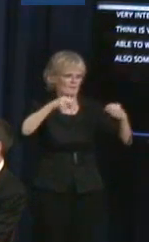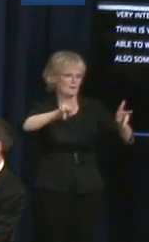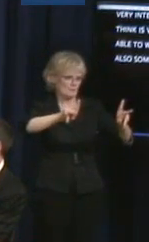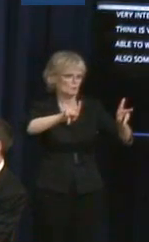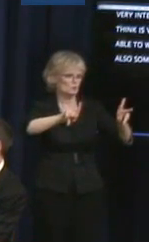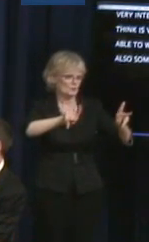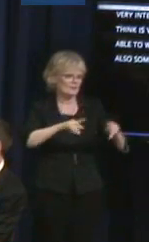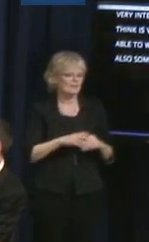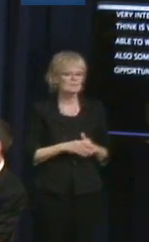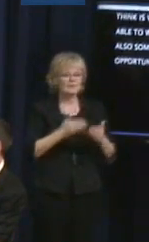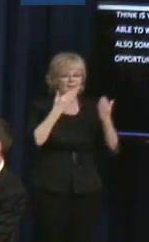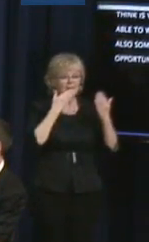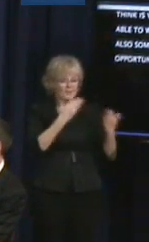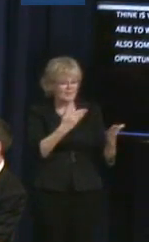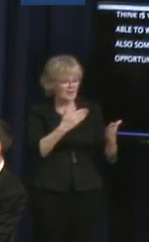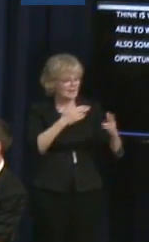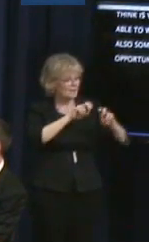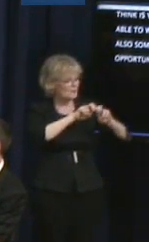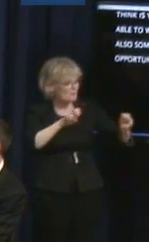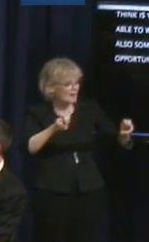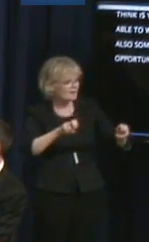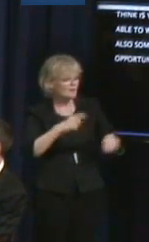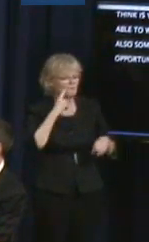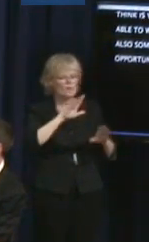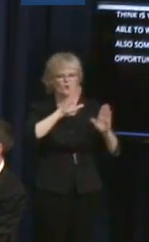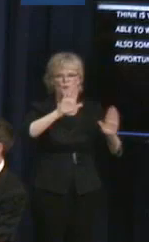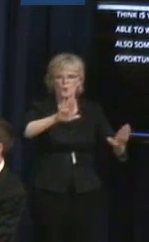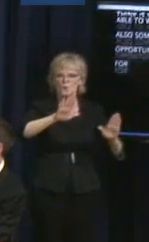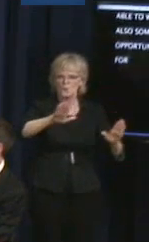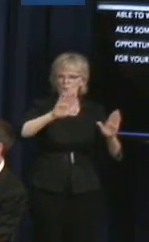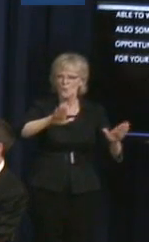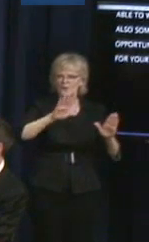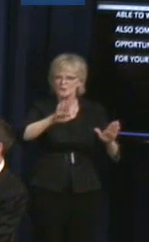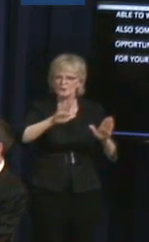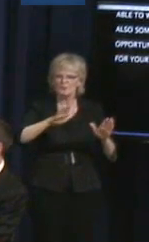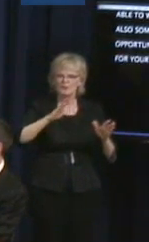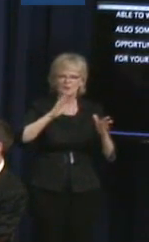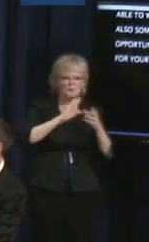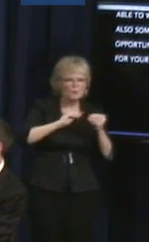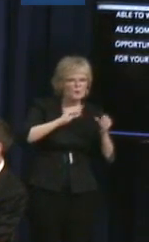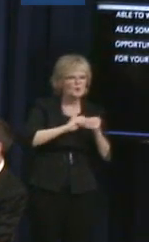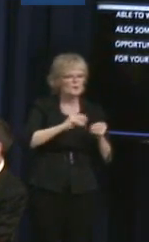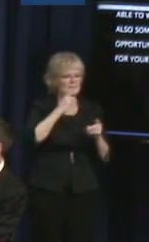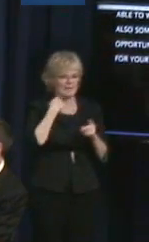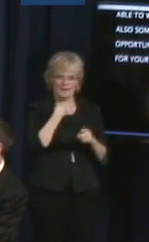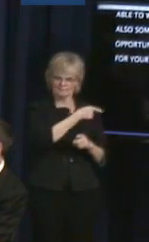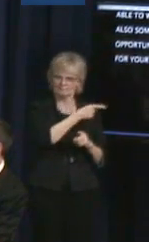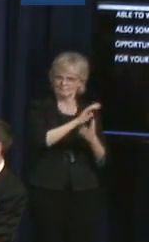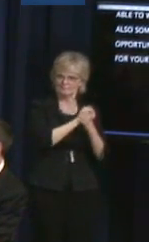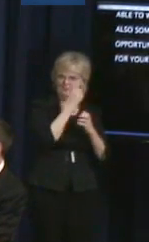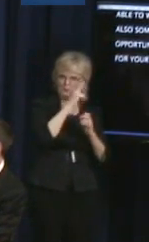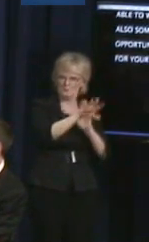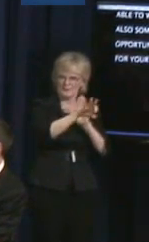I'd like to thank all of you for your great insight and for being chosen as Champions of Change, and look forward to working with you.